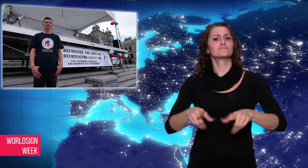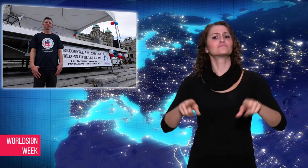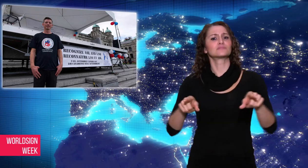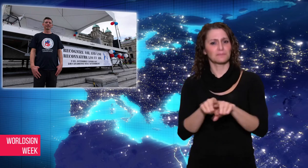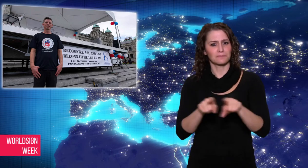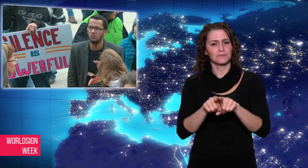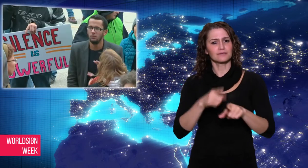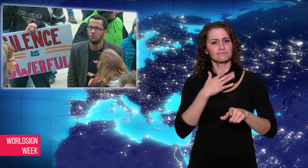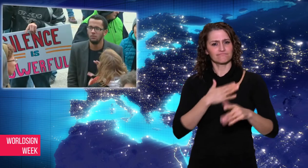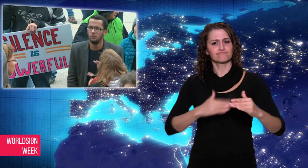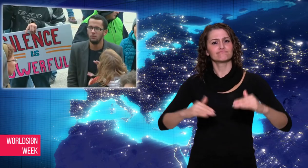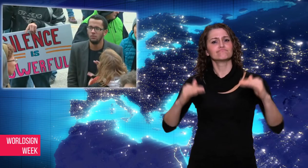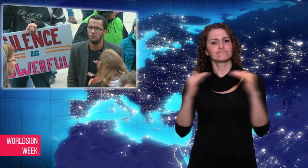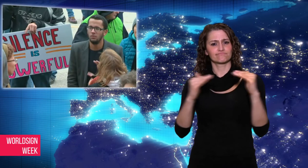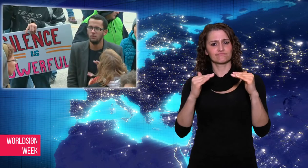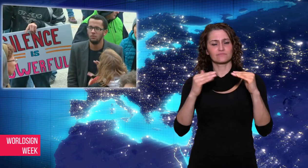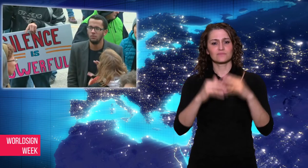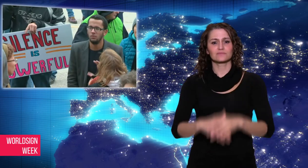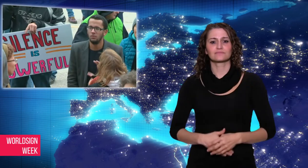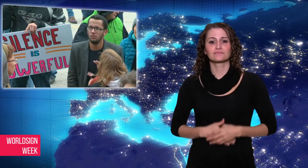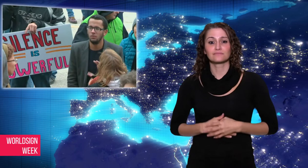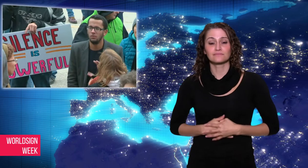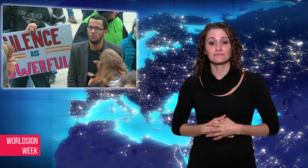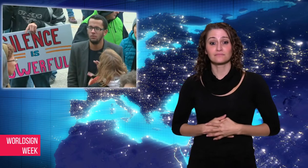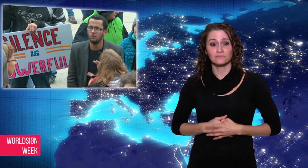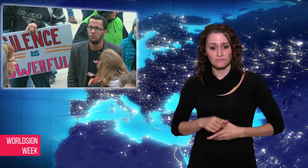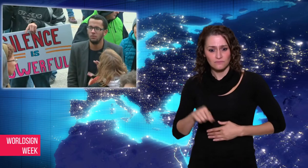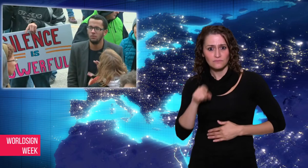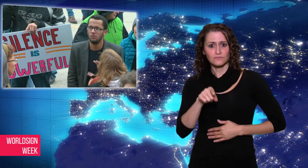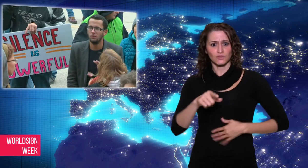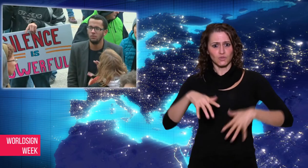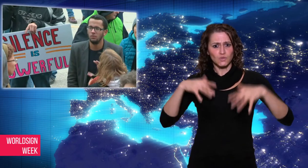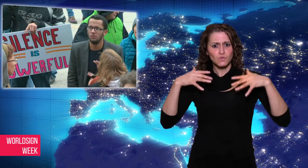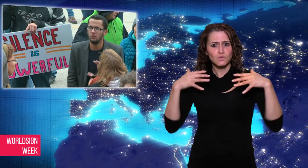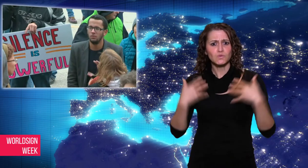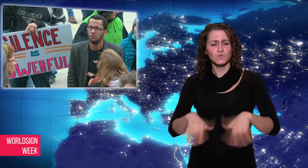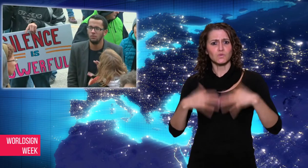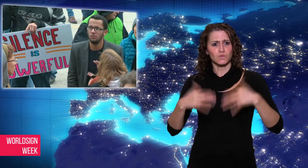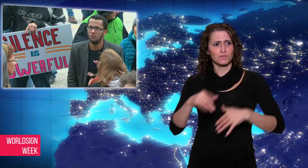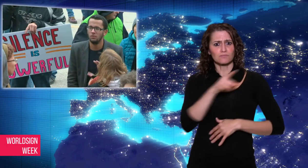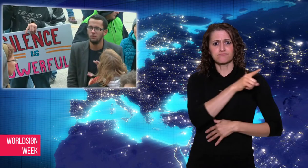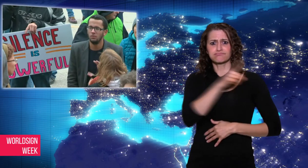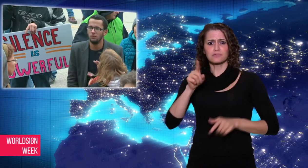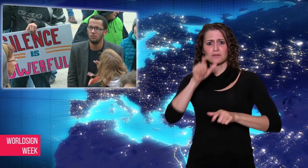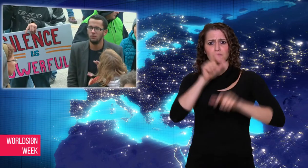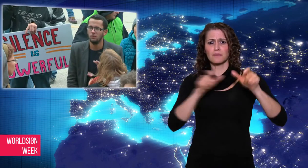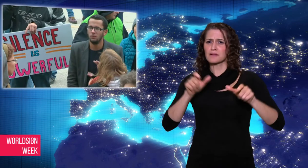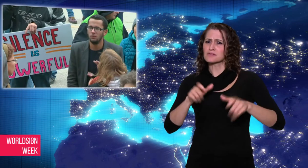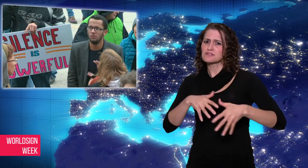urgency for such recognition